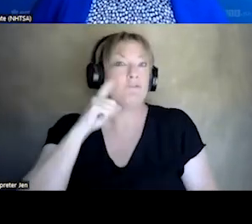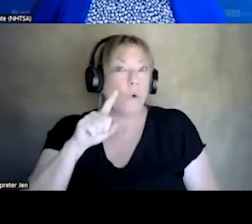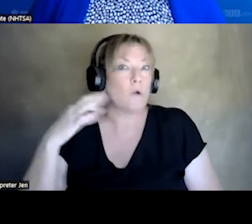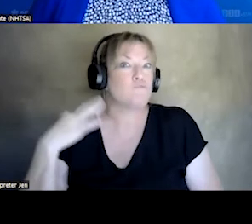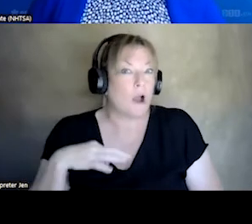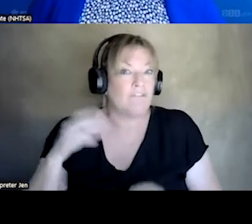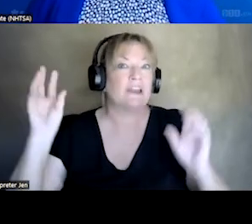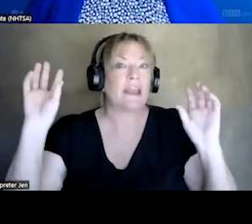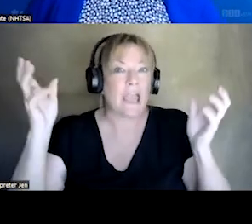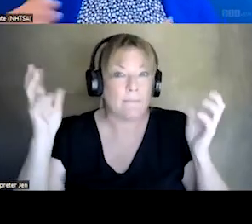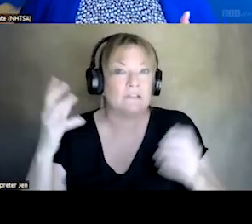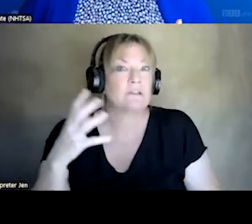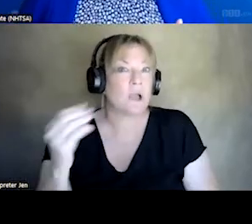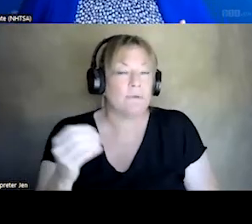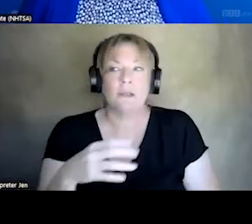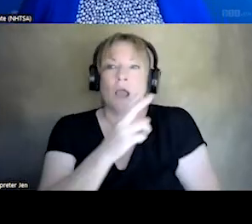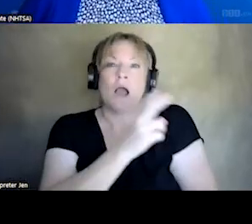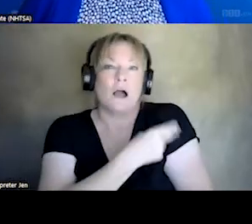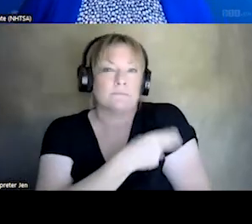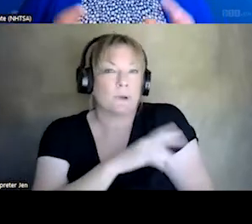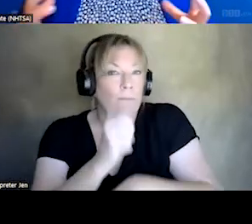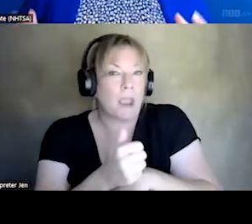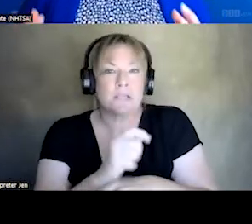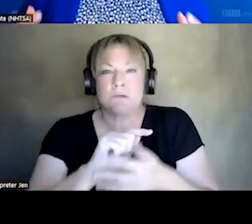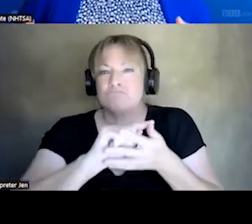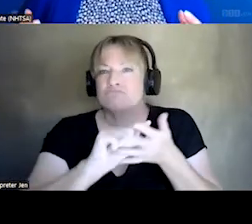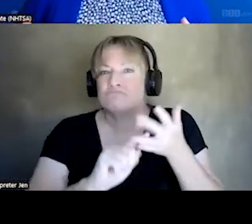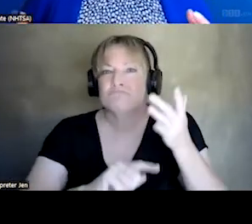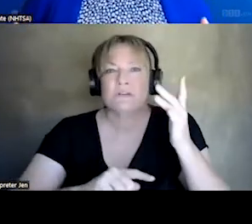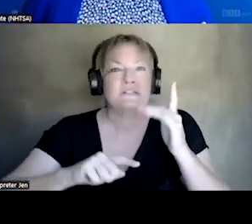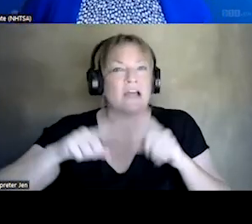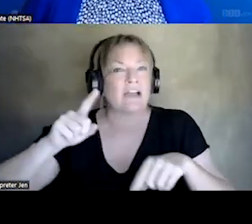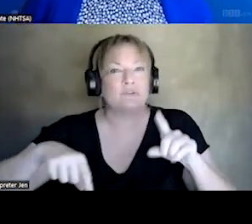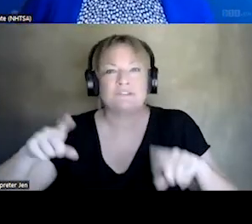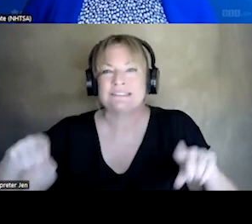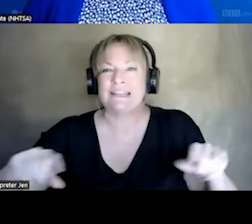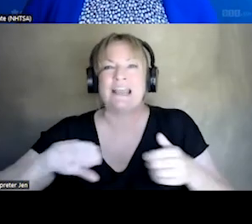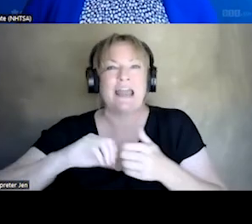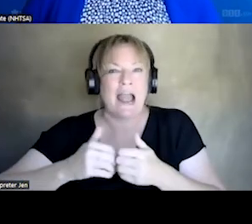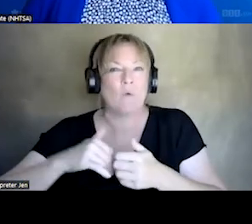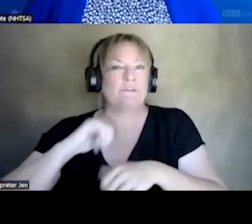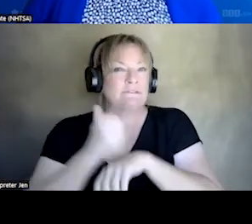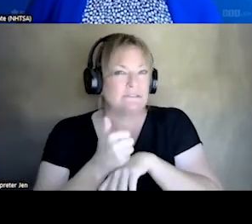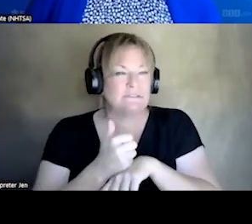COMPANY. IT COULD BE HOSPITAL BASED. THERE IS A LOT OF DIVERSITY IN HOW IT IS DONE. IT REALLY,